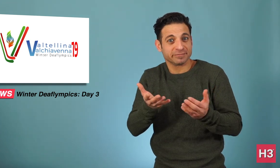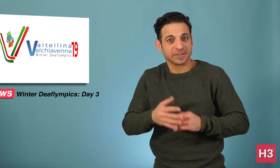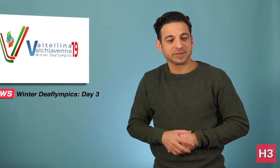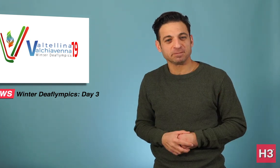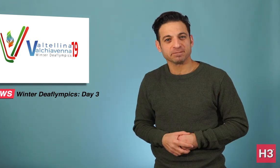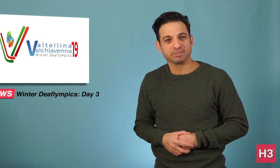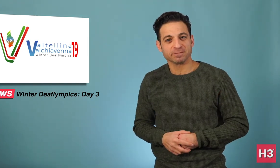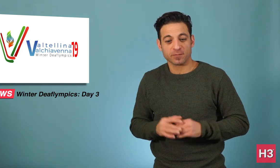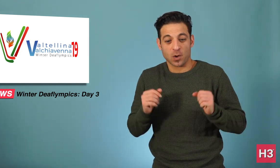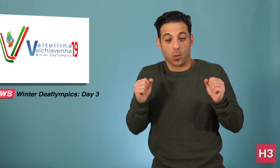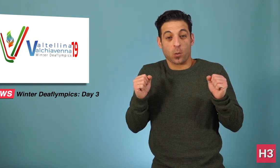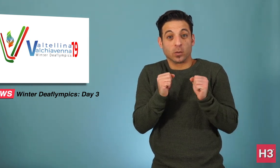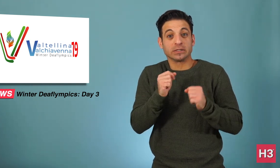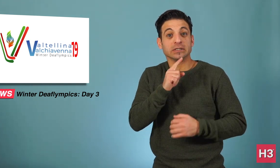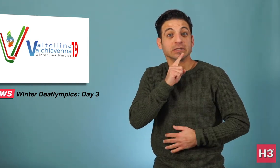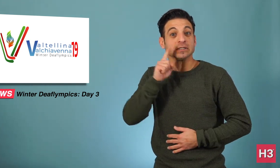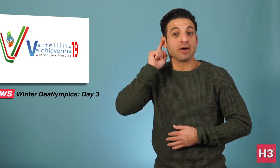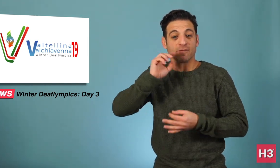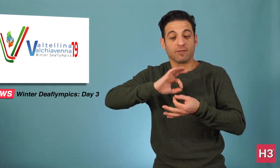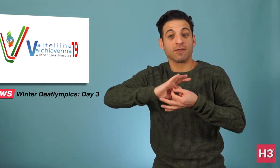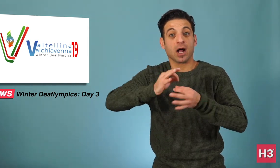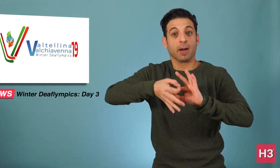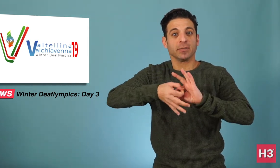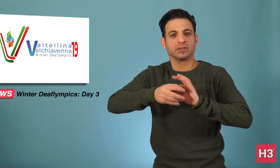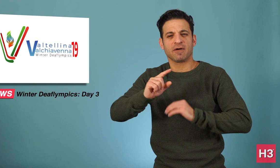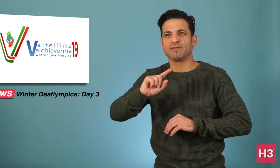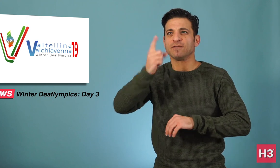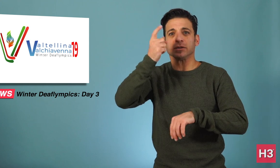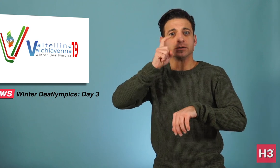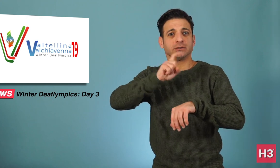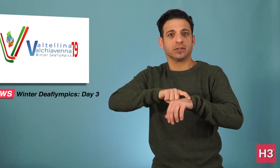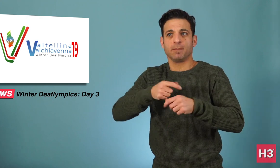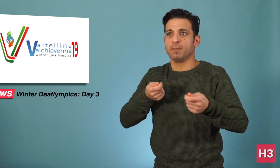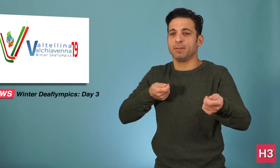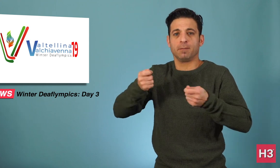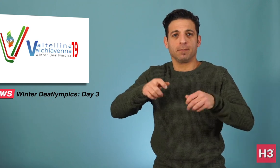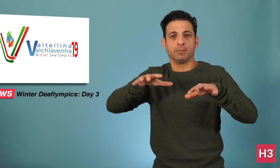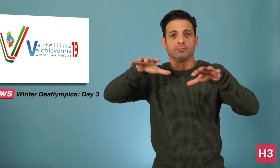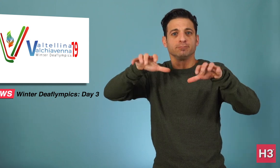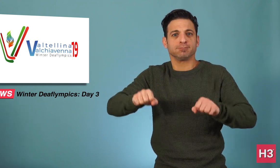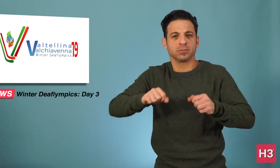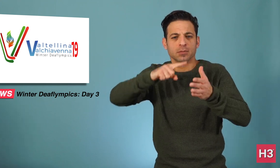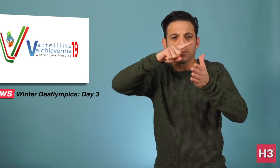the first time that the Winter Deaflympics